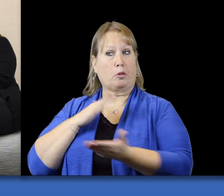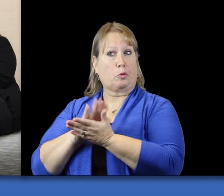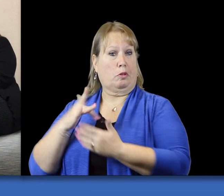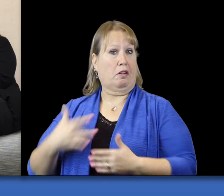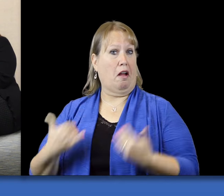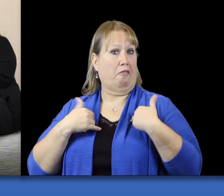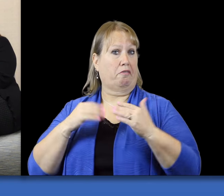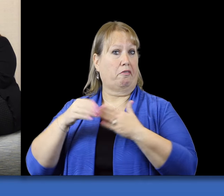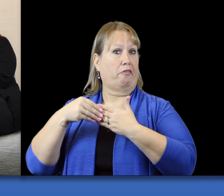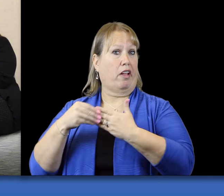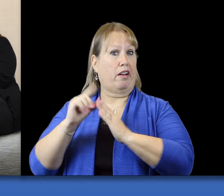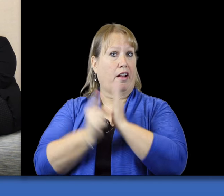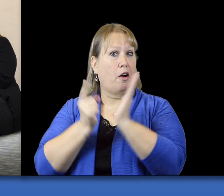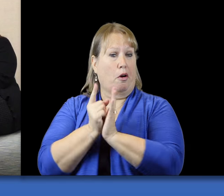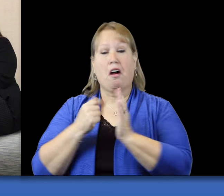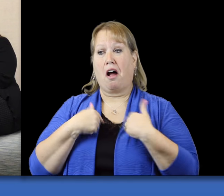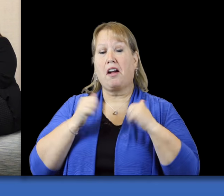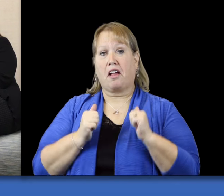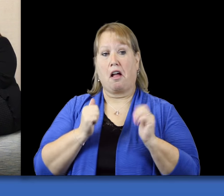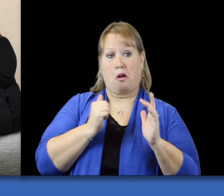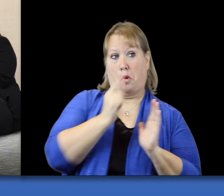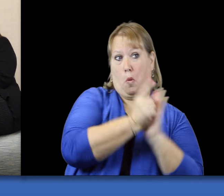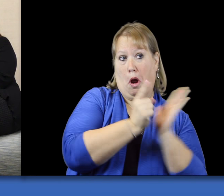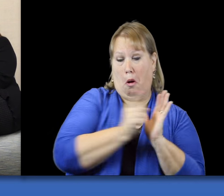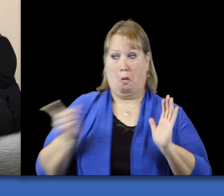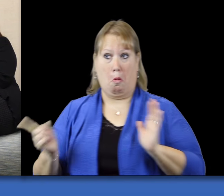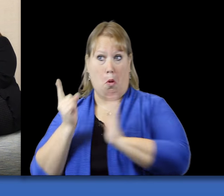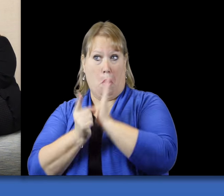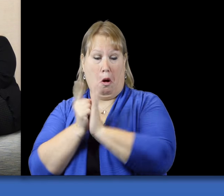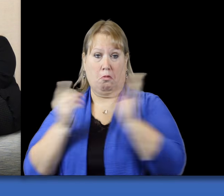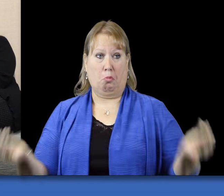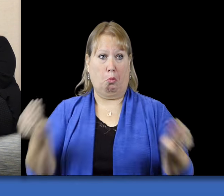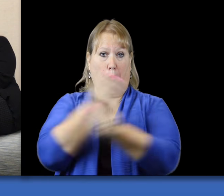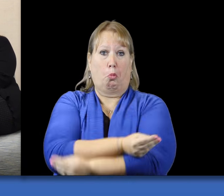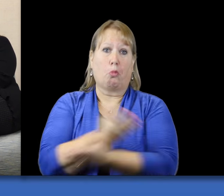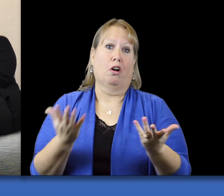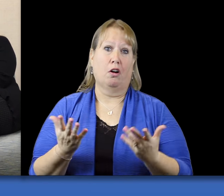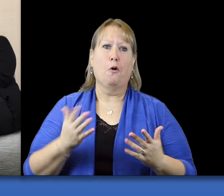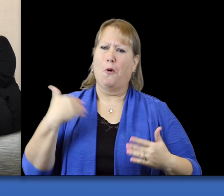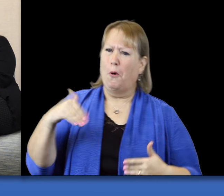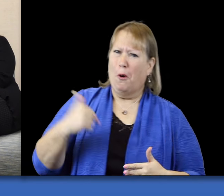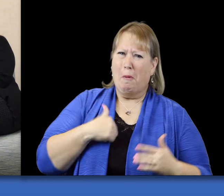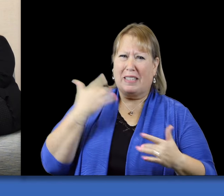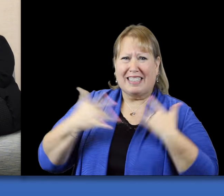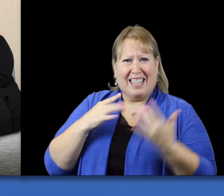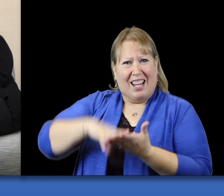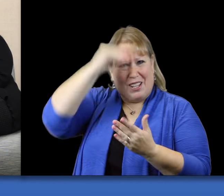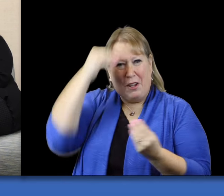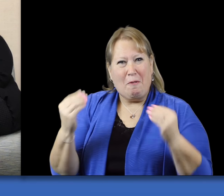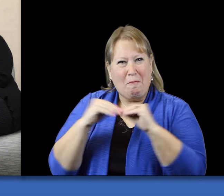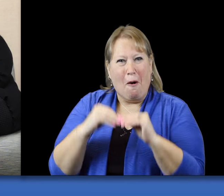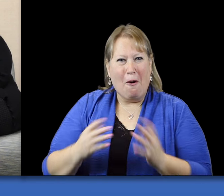they can actually use that to get them some time off later on. Wow! I'm excited to learn more about this!